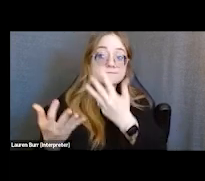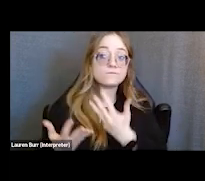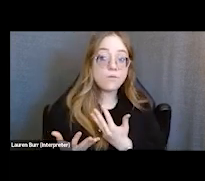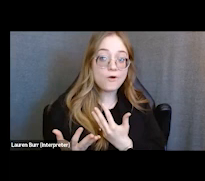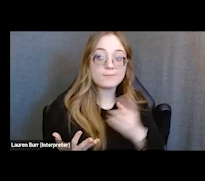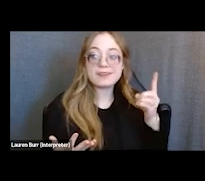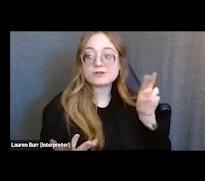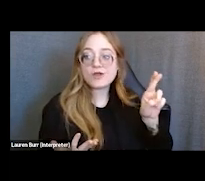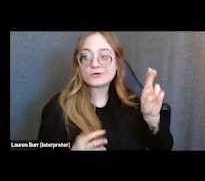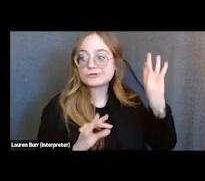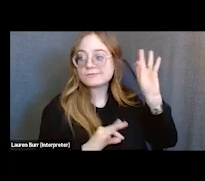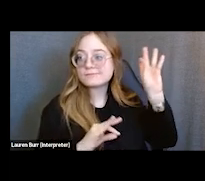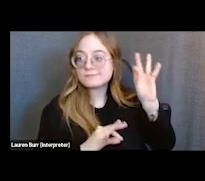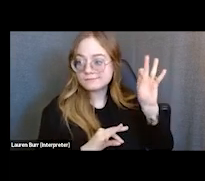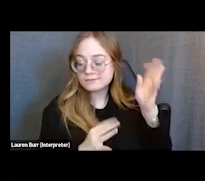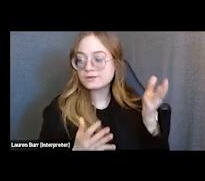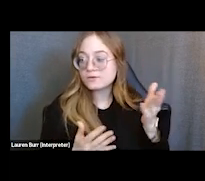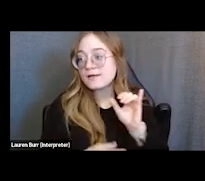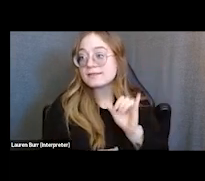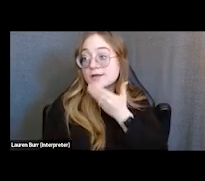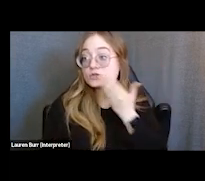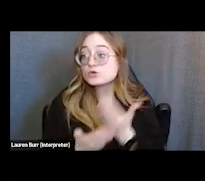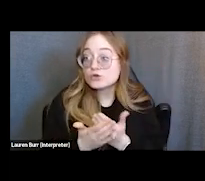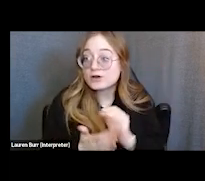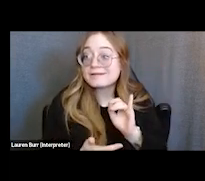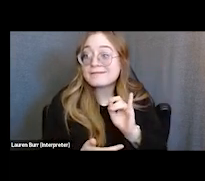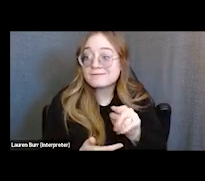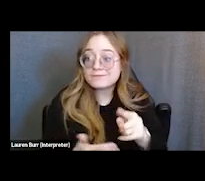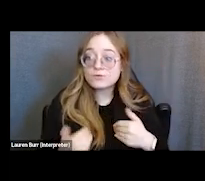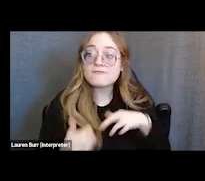so it is good if you have an ROI in place so